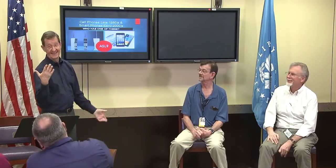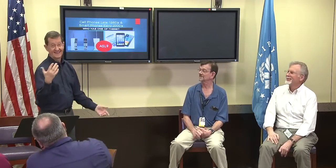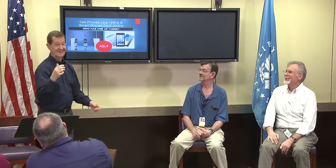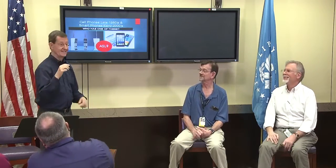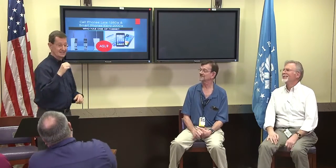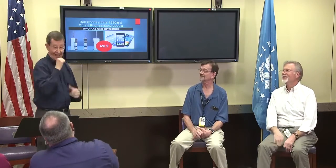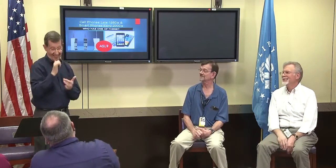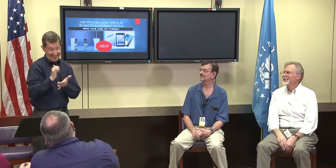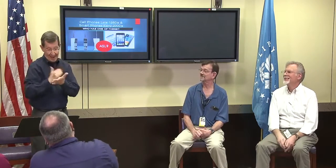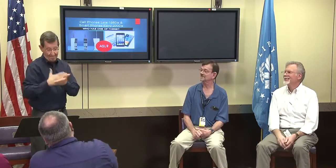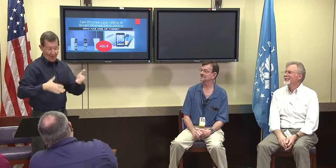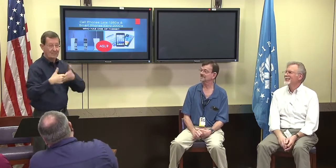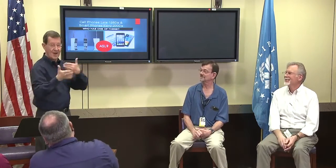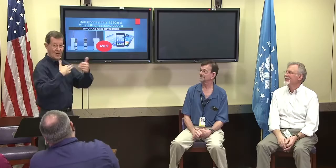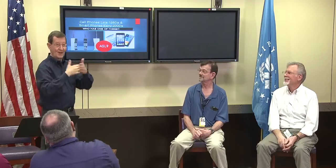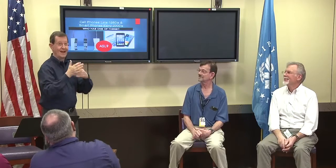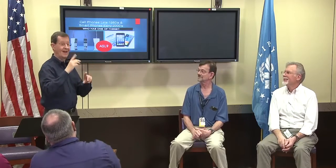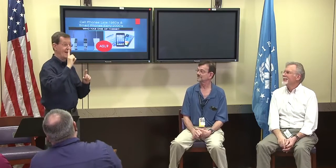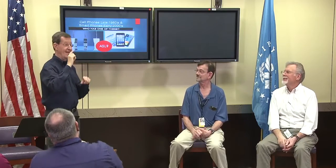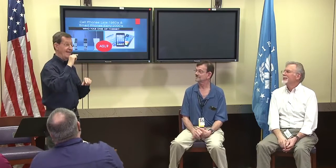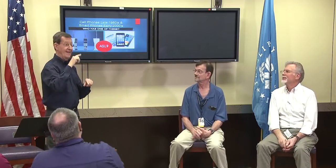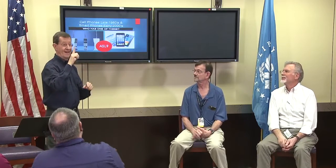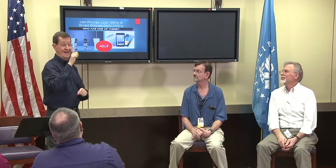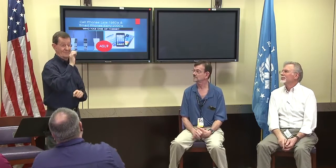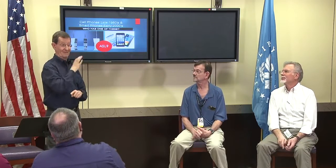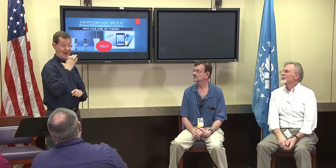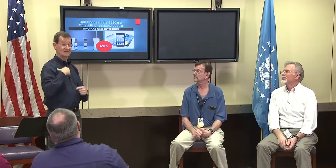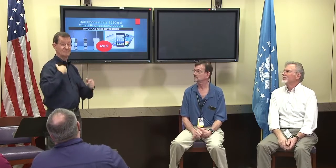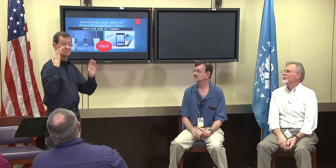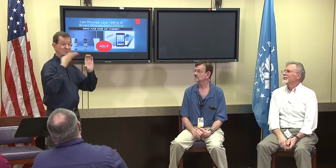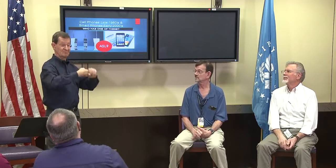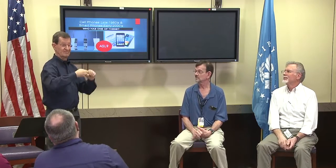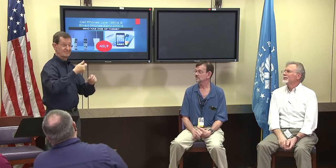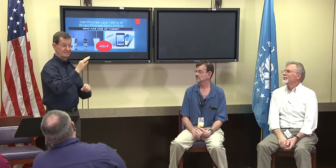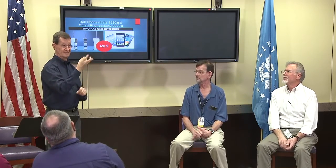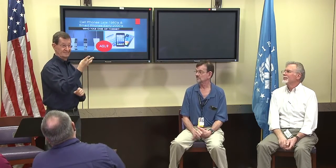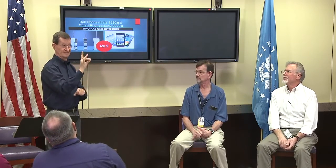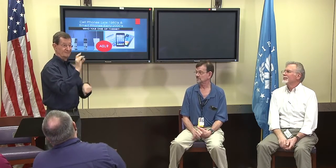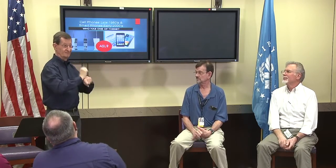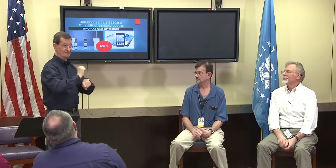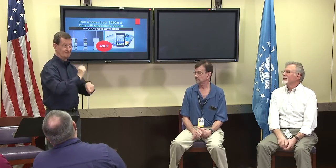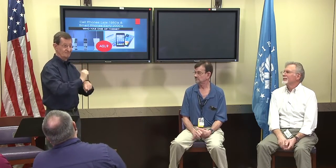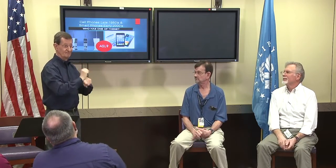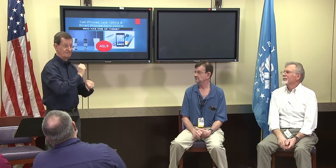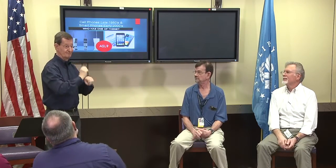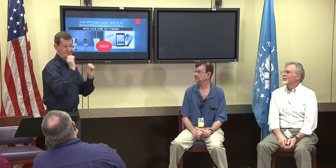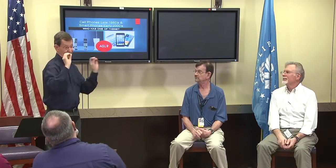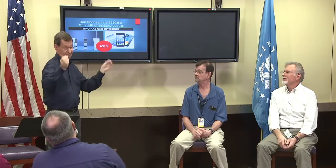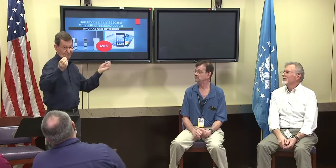Alex Richey: And Eric thank you for prompting me. We were talking about the stories that we'd remembered here. Here at the library, when I came